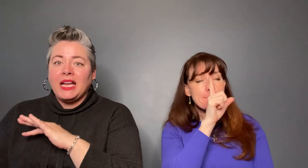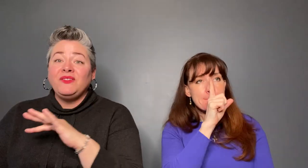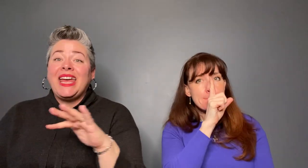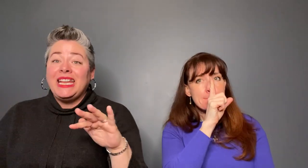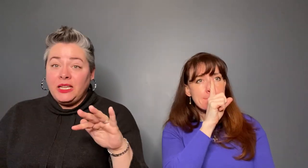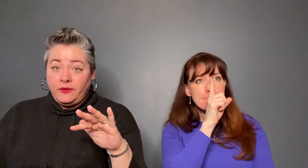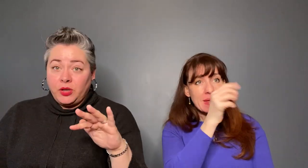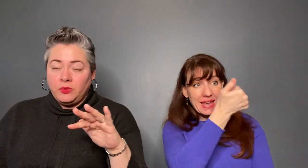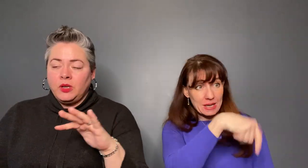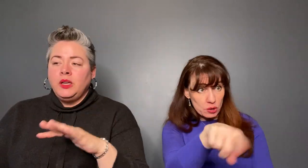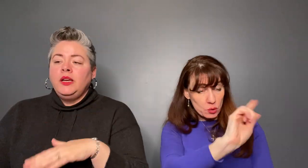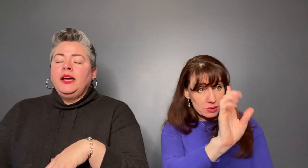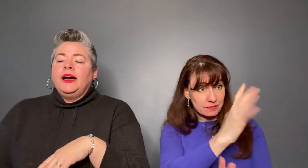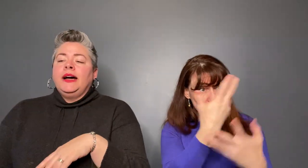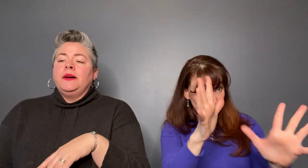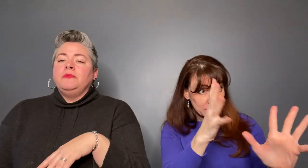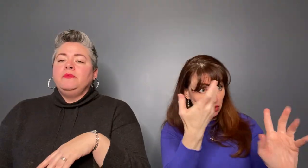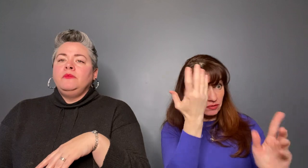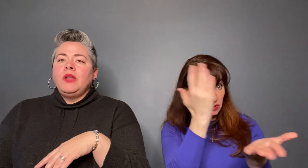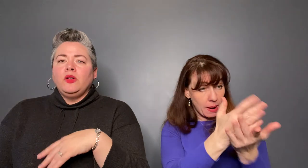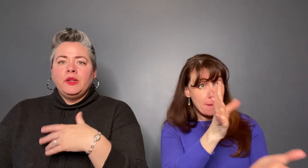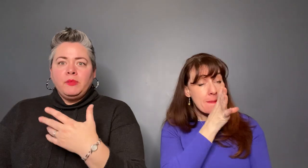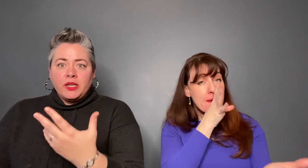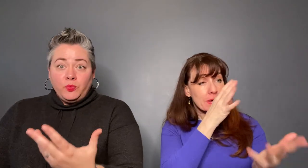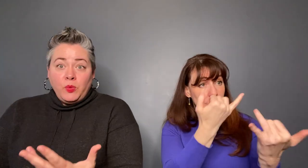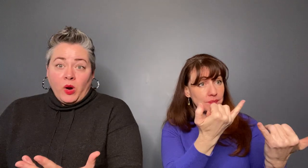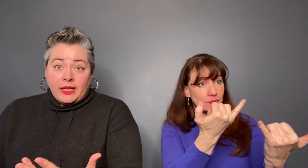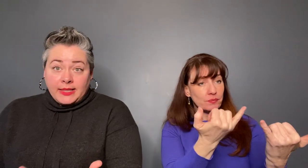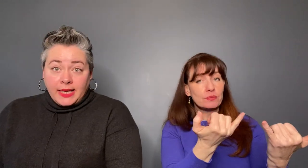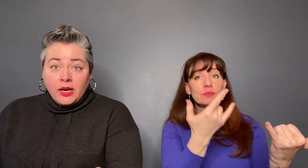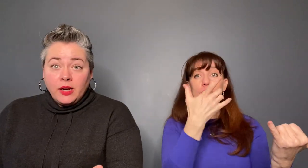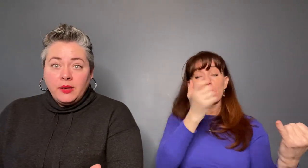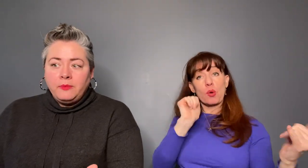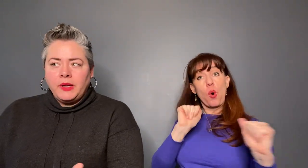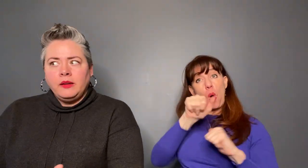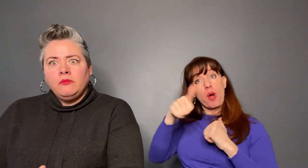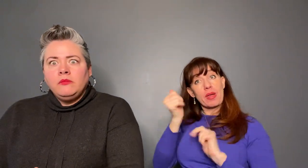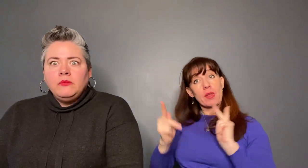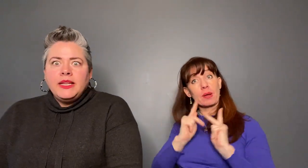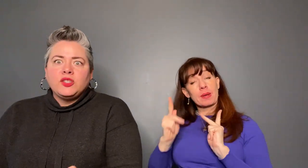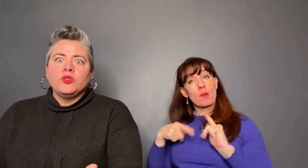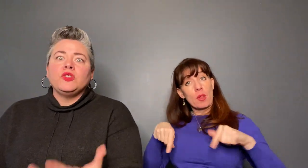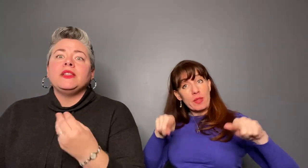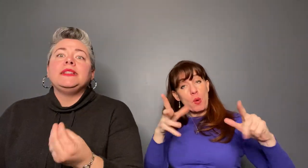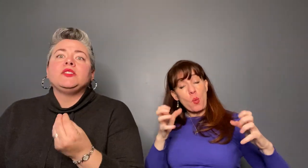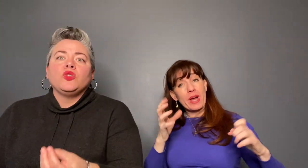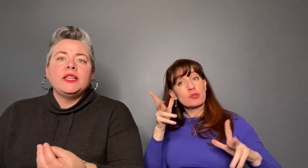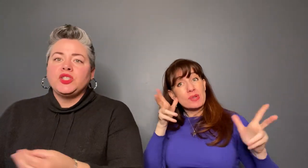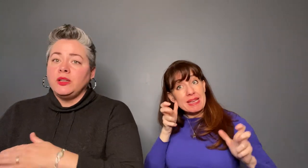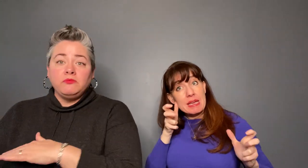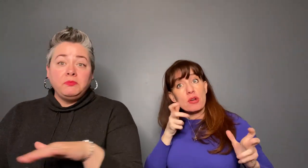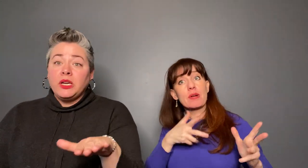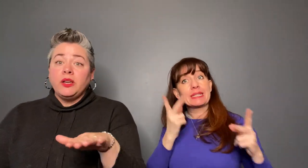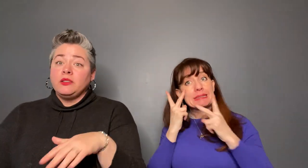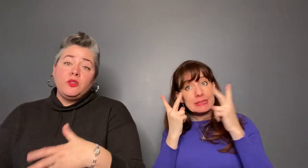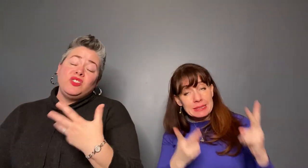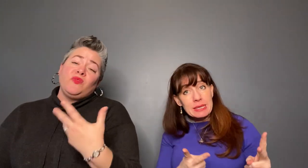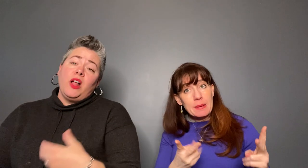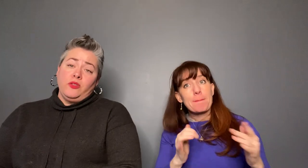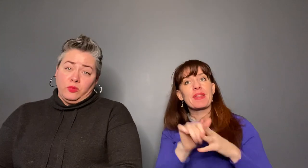out of any of you, not only because we wanted to hear it, but it's true, it's tradition. Period. So you just follow the